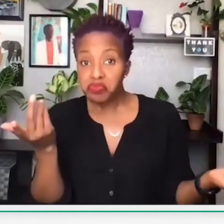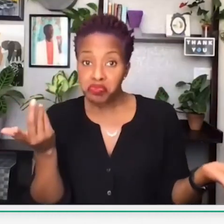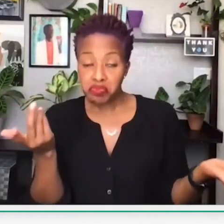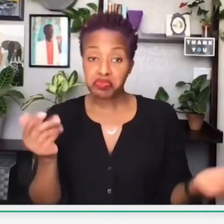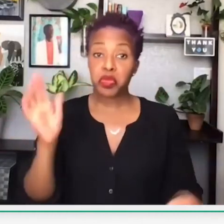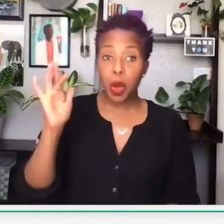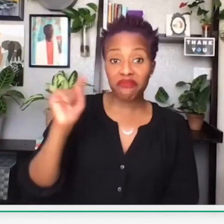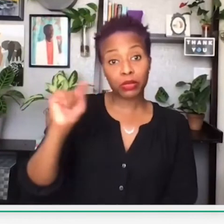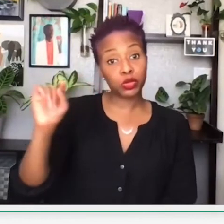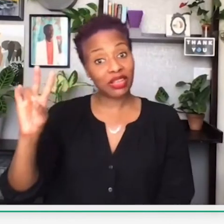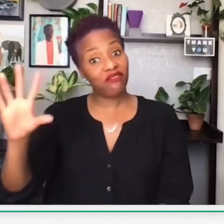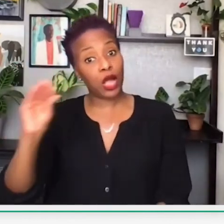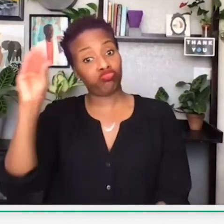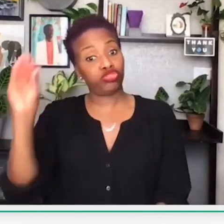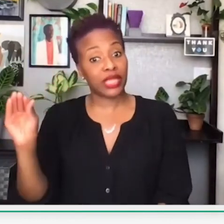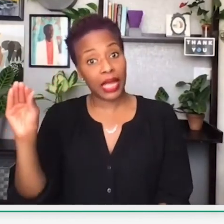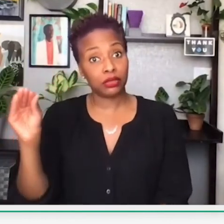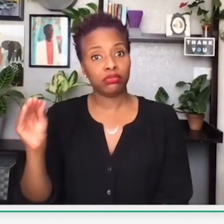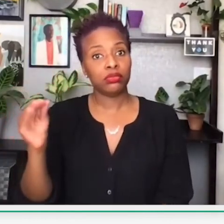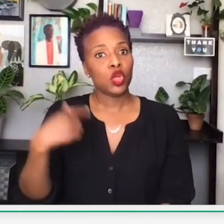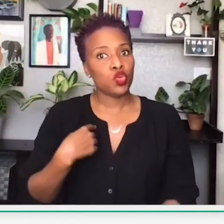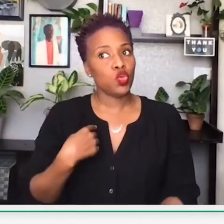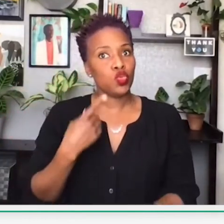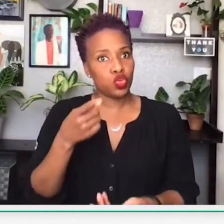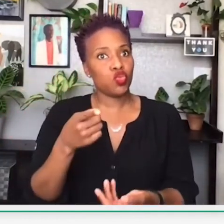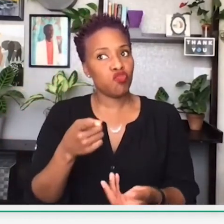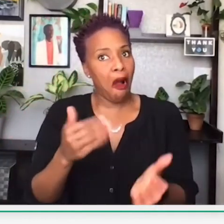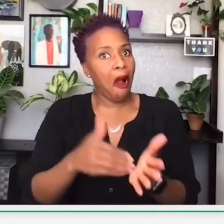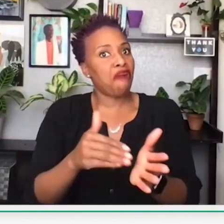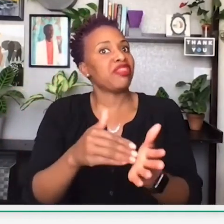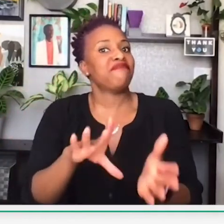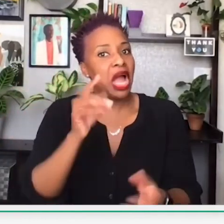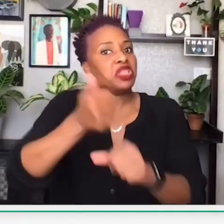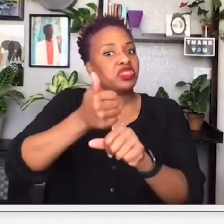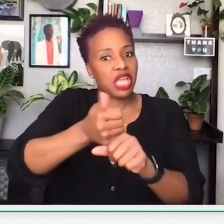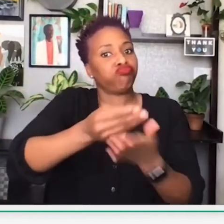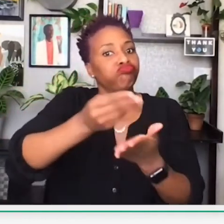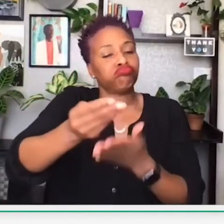meaning that you don't support black businesses much. 25-75%, meaning you